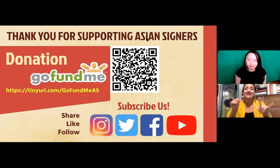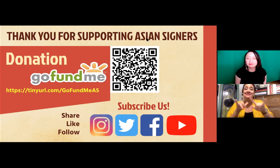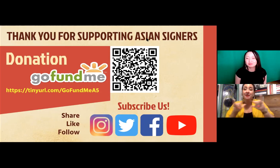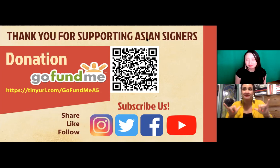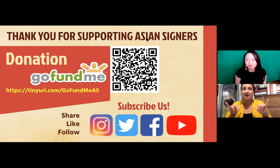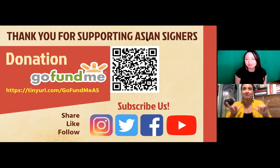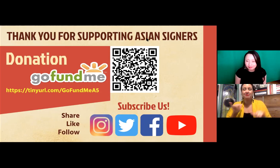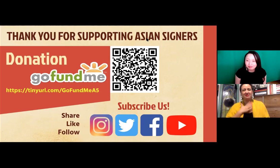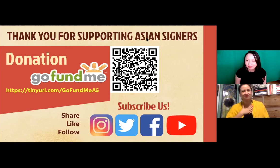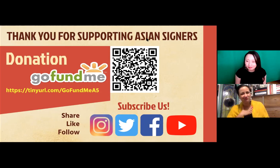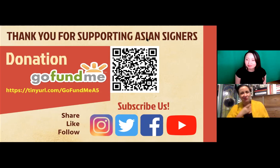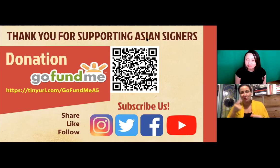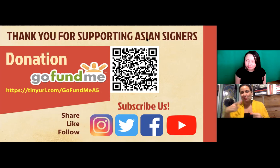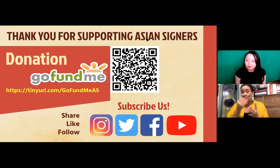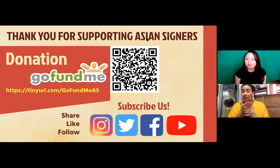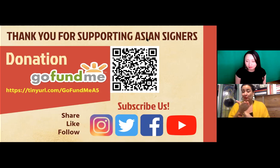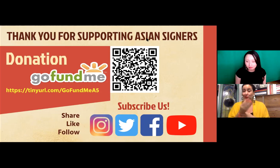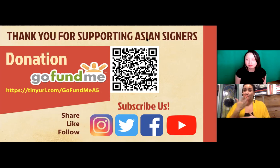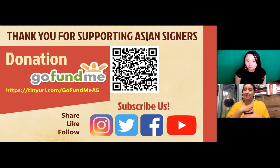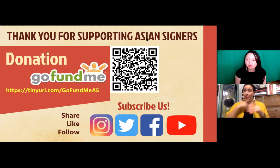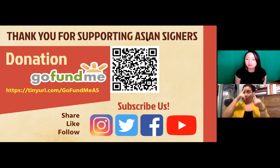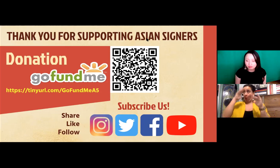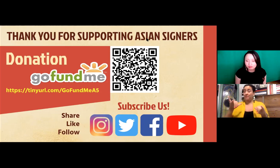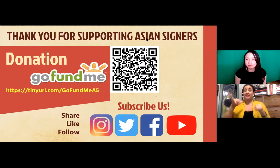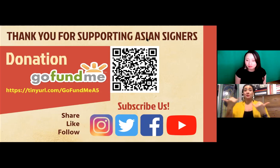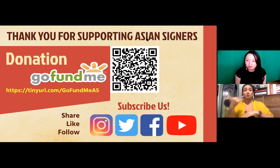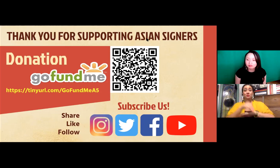But also, you know, really wanting this for everyone's identities and also at the same